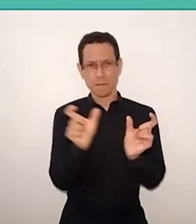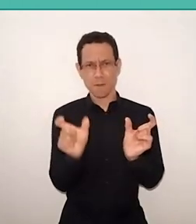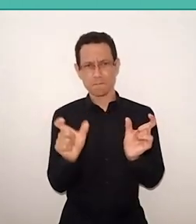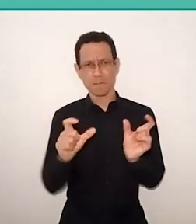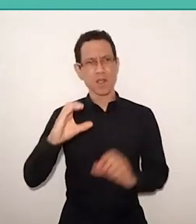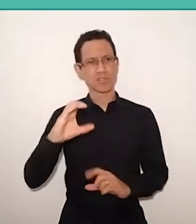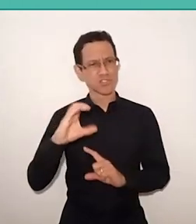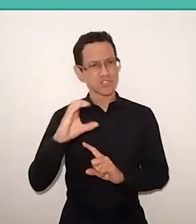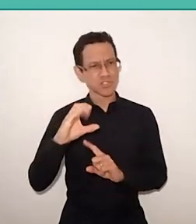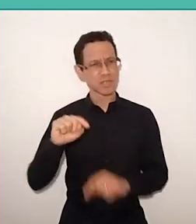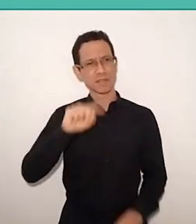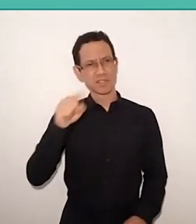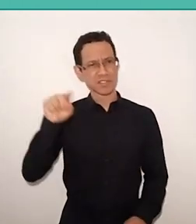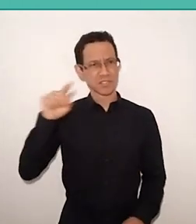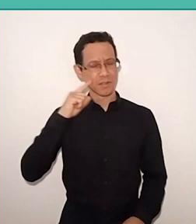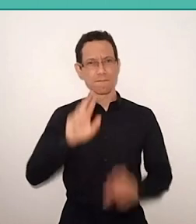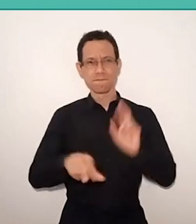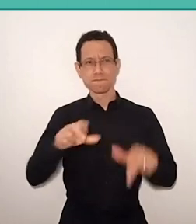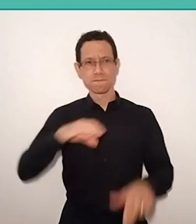finally, a word in Portuguese very complicated.